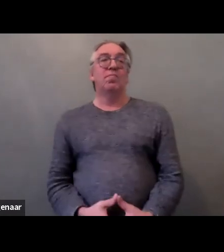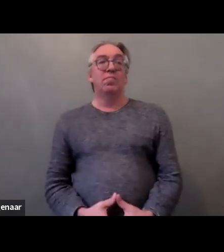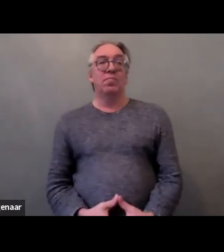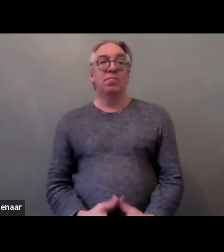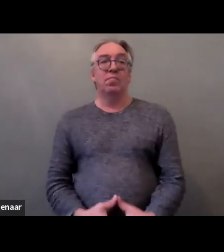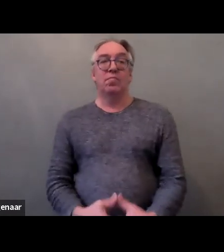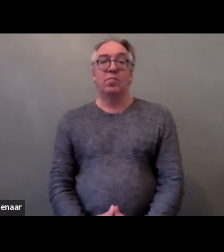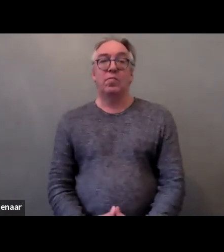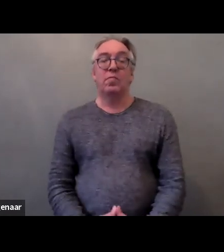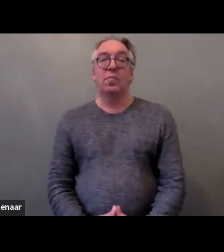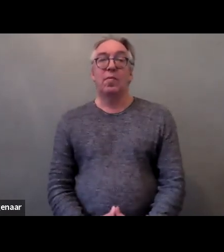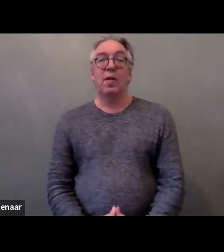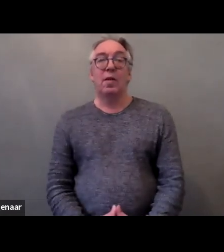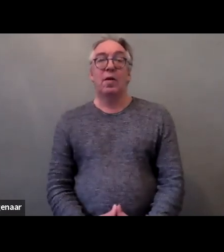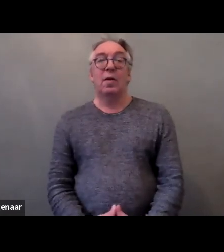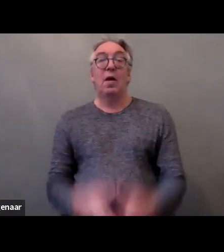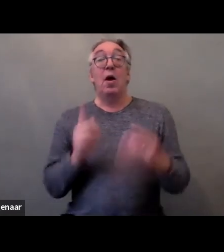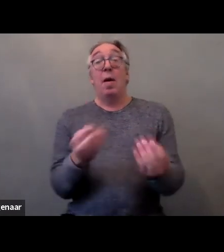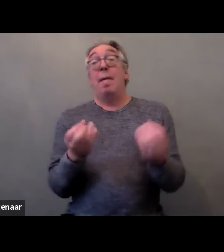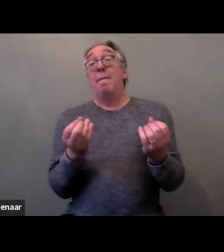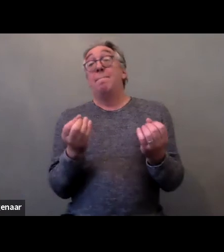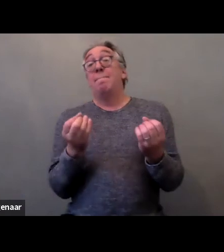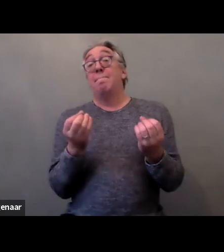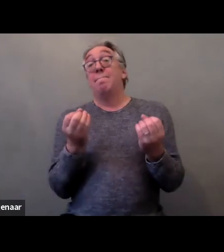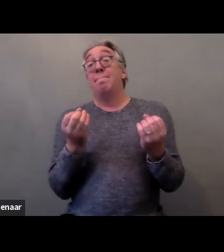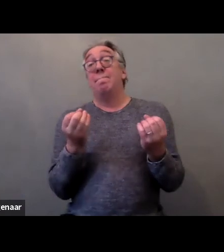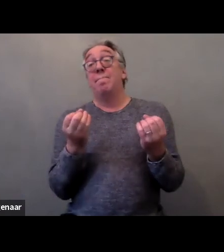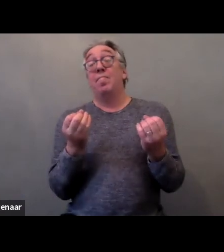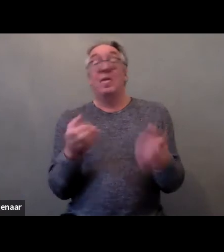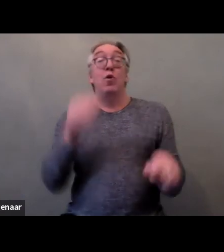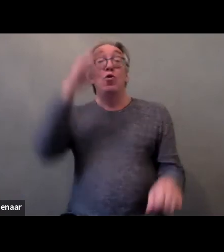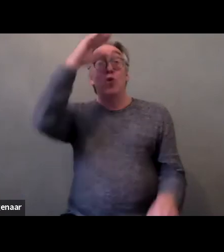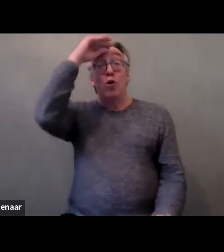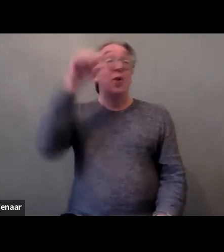And often, when the convention refers to gender, as such,